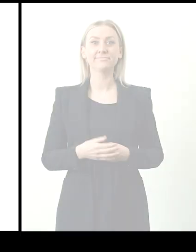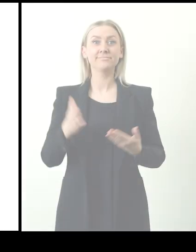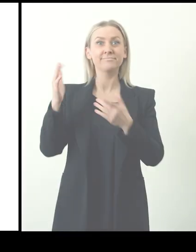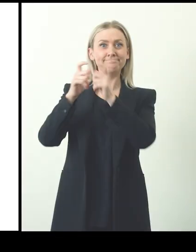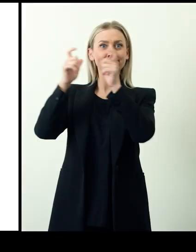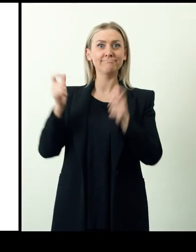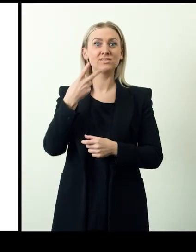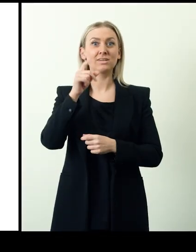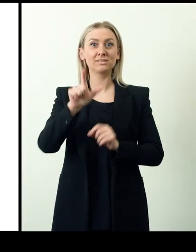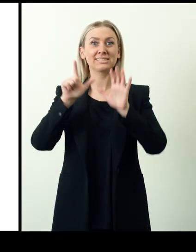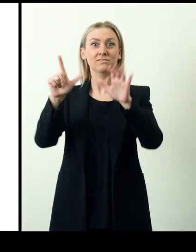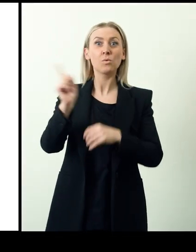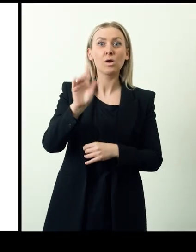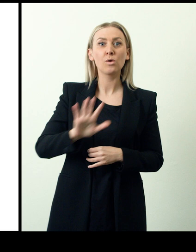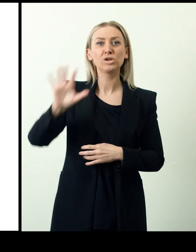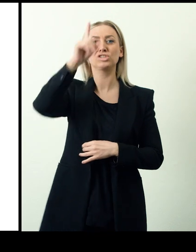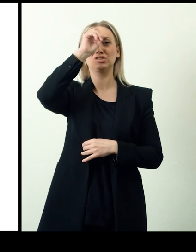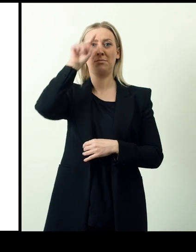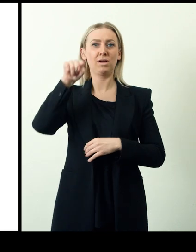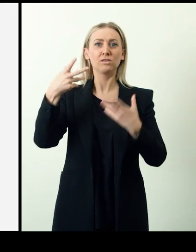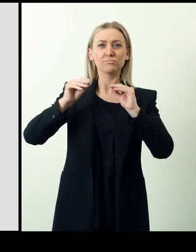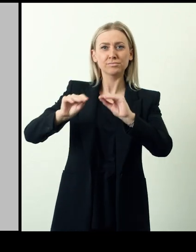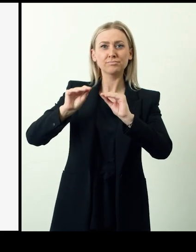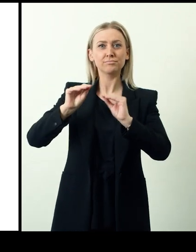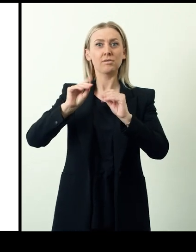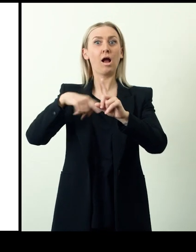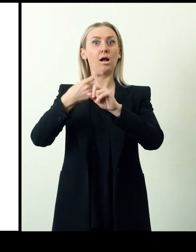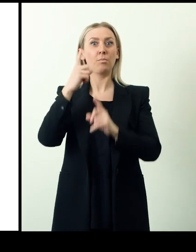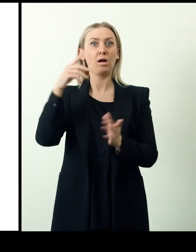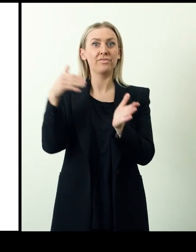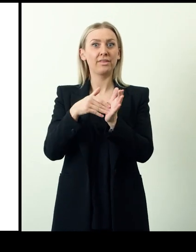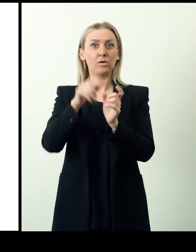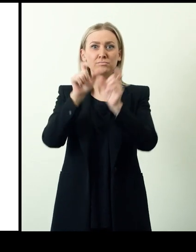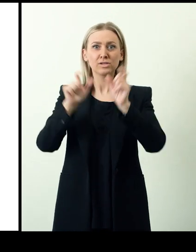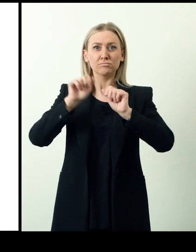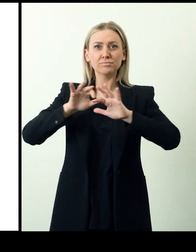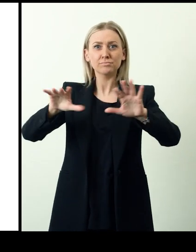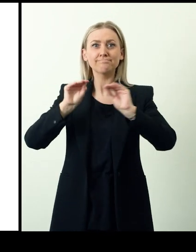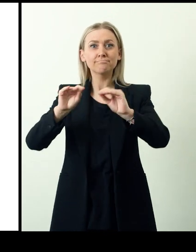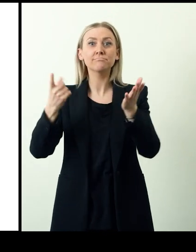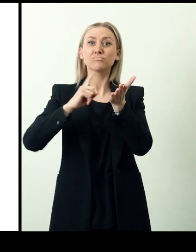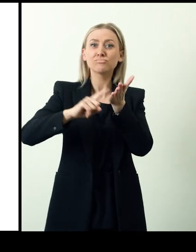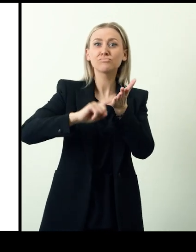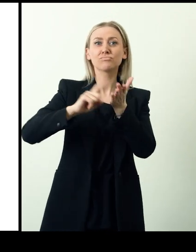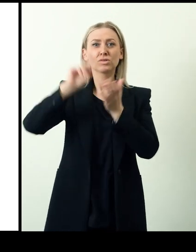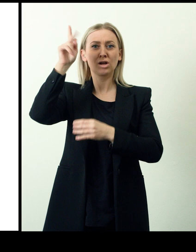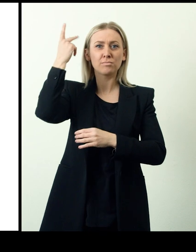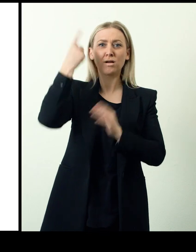Since 2017 Capito Mecklenburg Vorpommern in Germany, has trained around 1000 participants as editors,